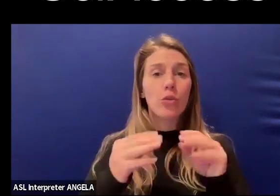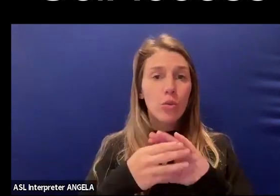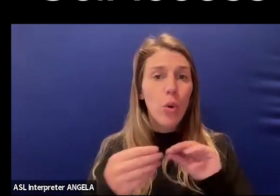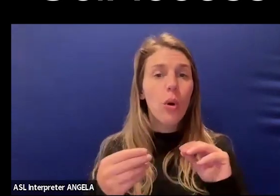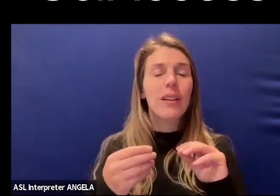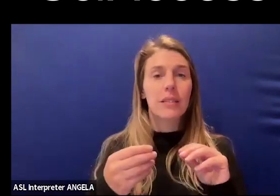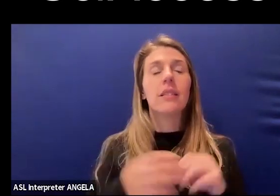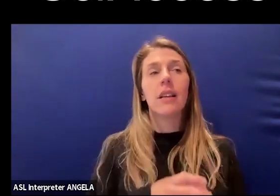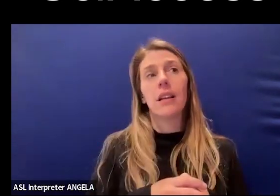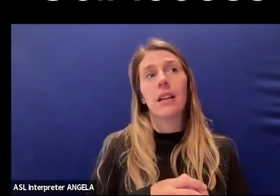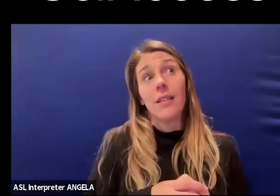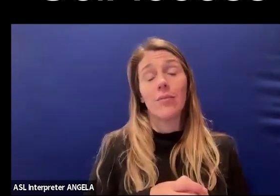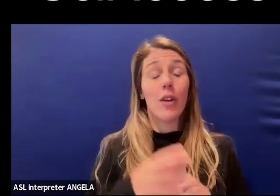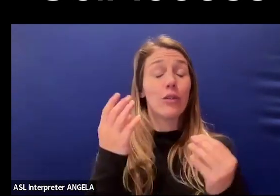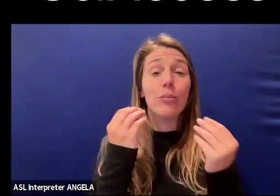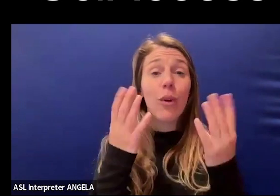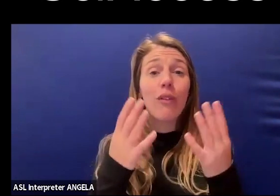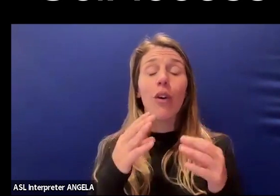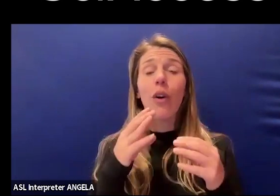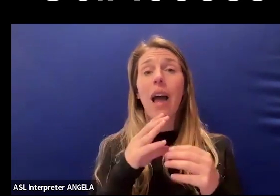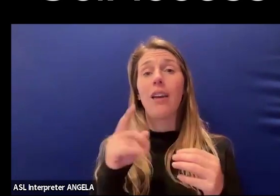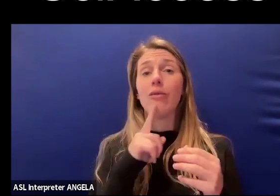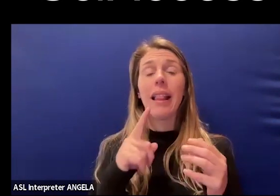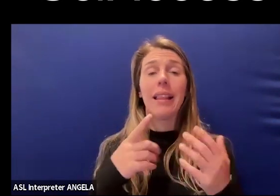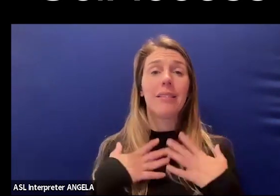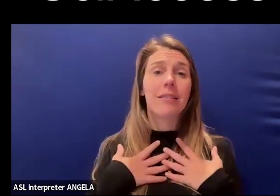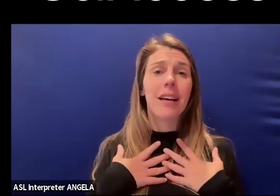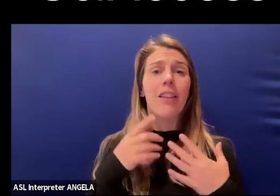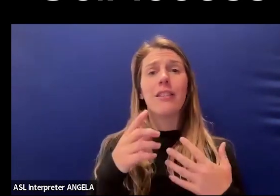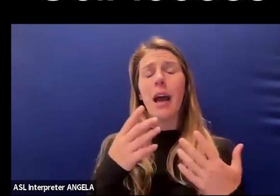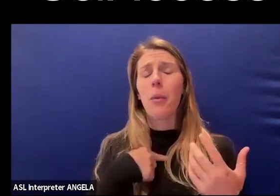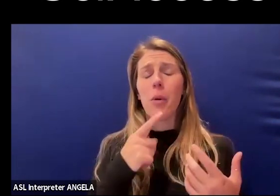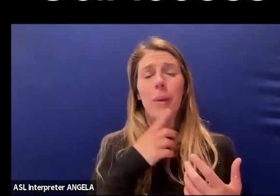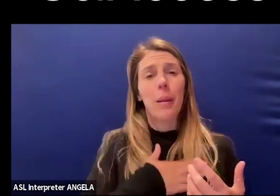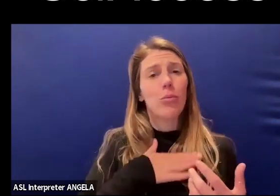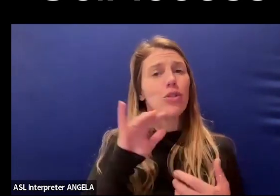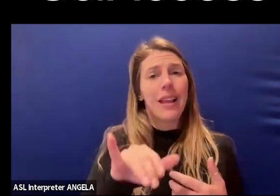which are beautiful and vulnerable and we appreciate them so much.